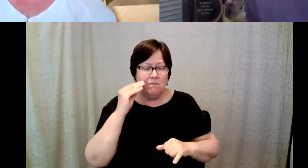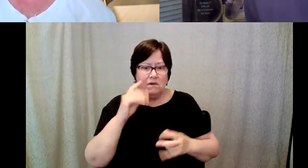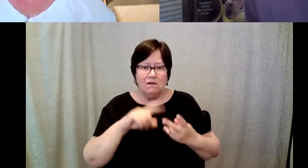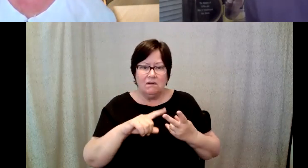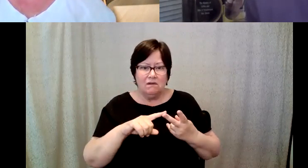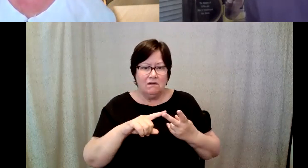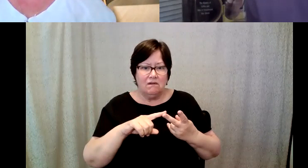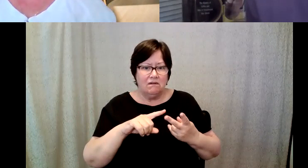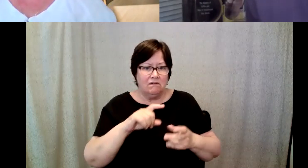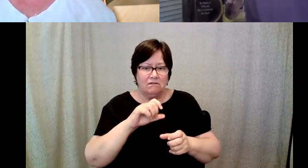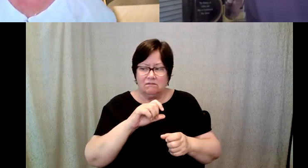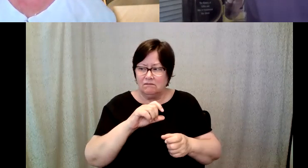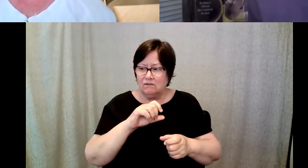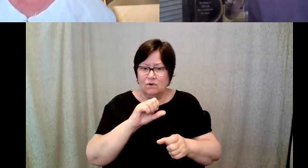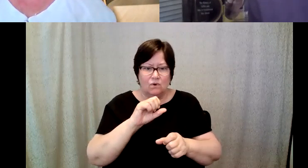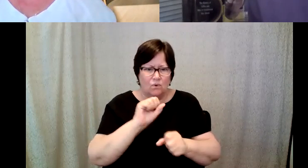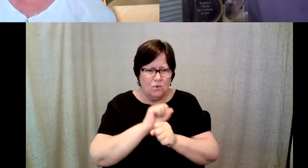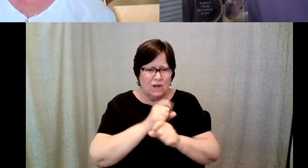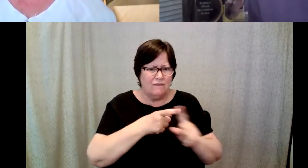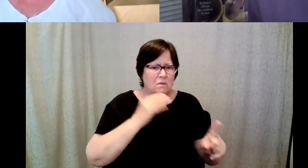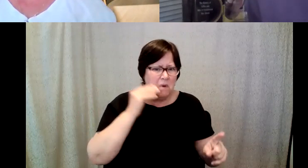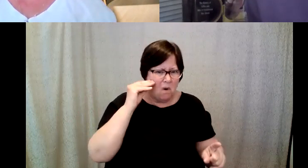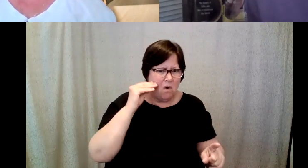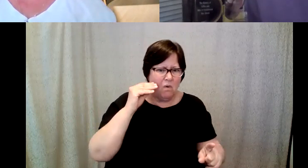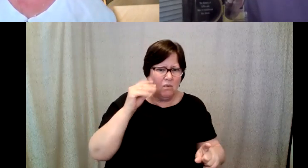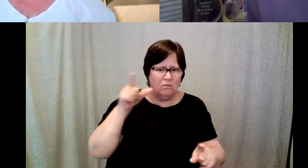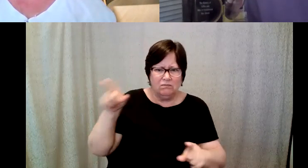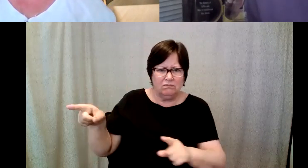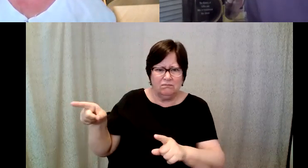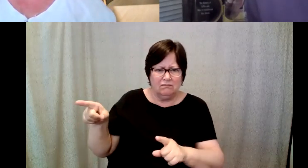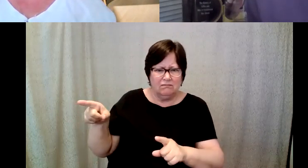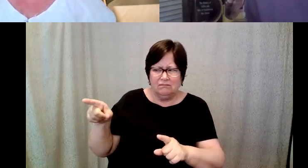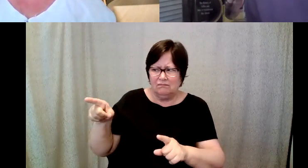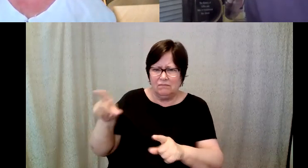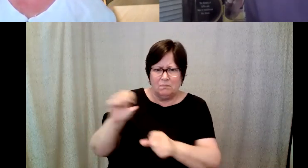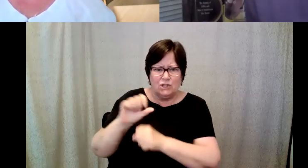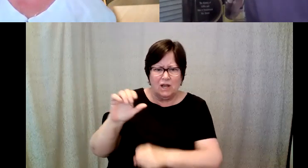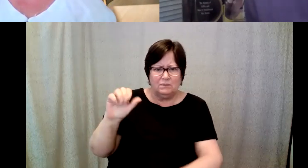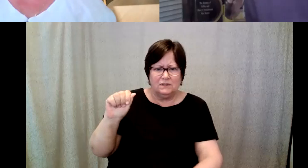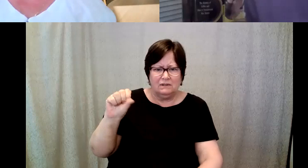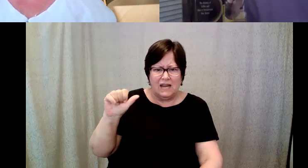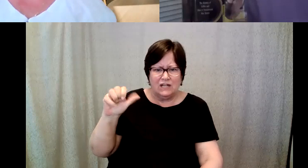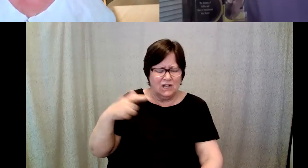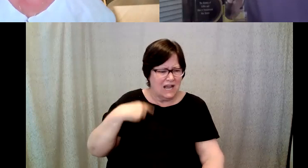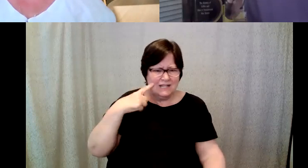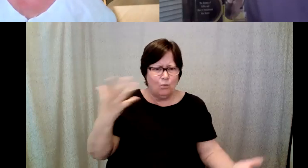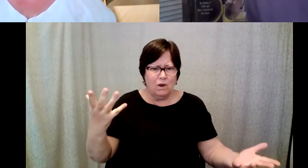for home on a job in Asia, I said I think I'm gonna I think I'm going to retire and stop working.